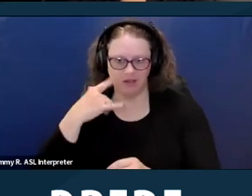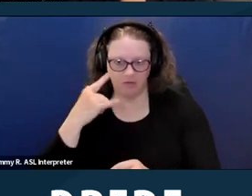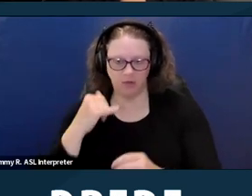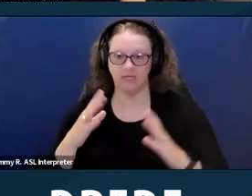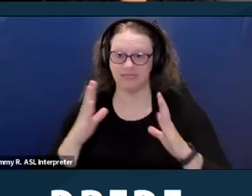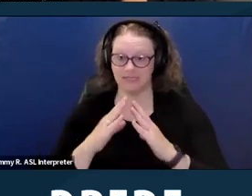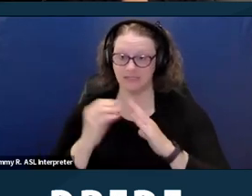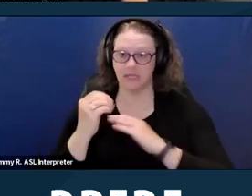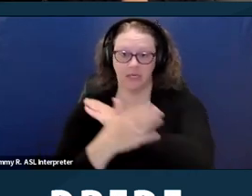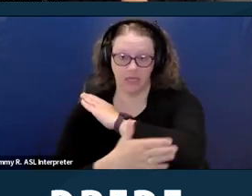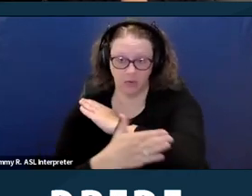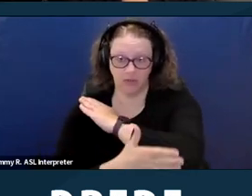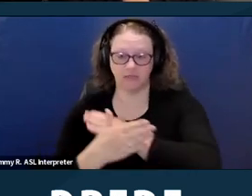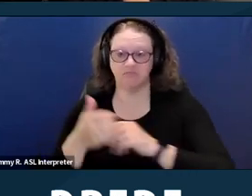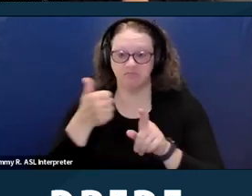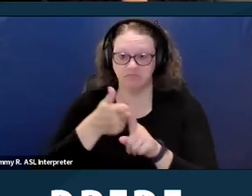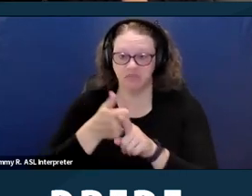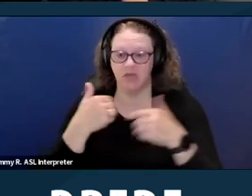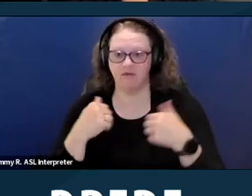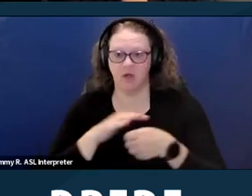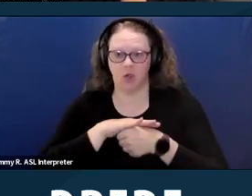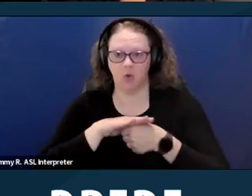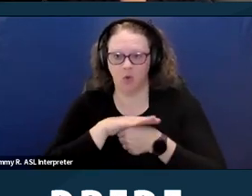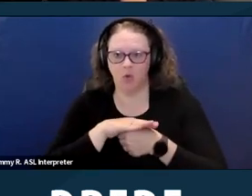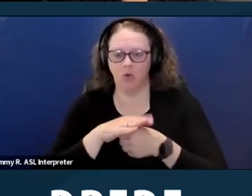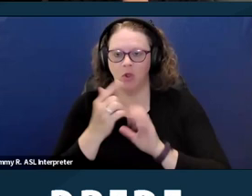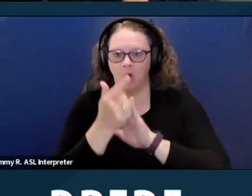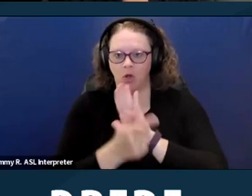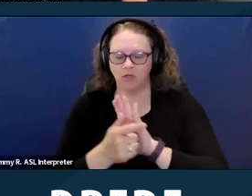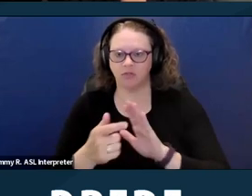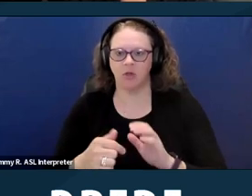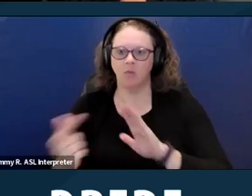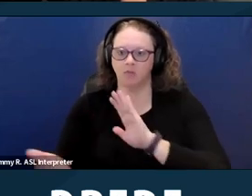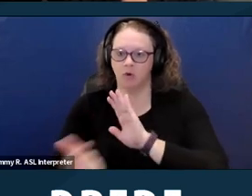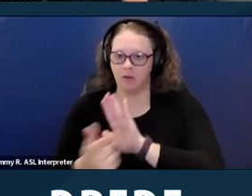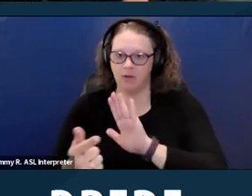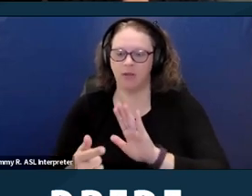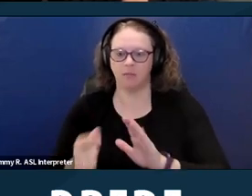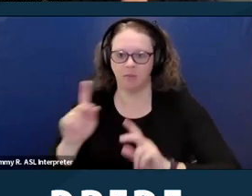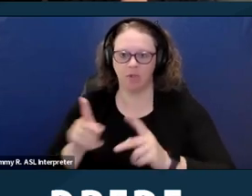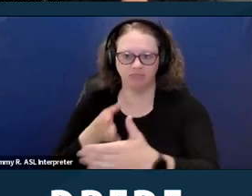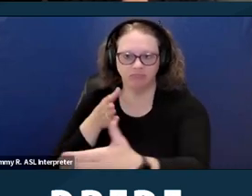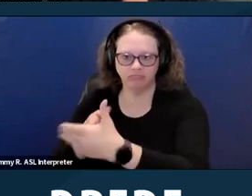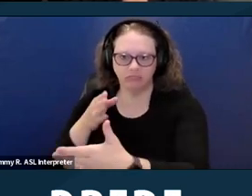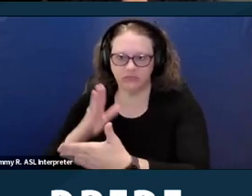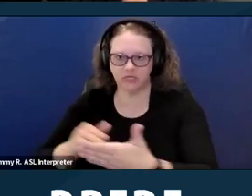and counties that have local ordinances prohibiting Section Eight discrimination. And I will just read off the list